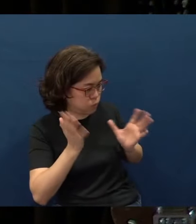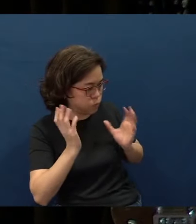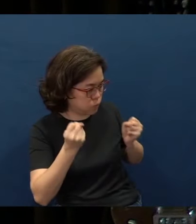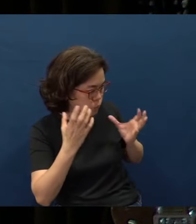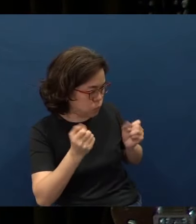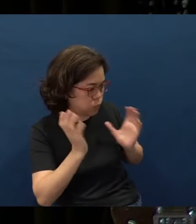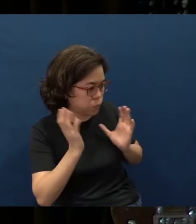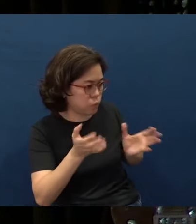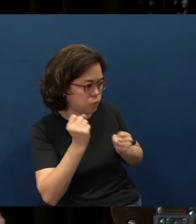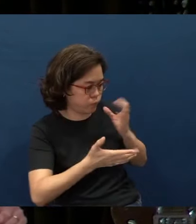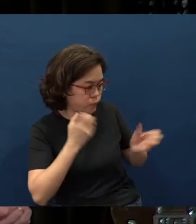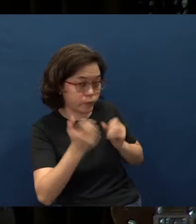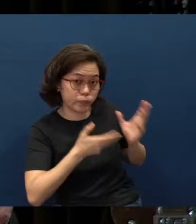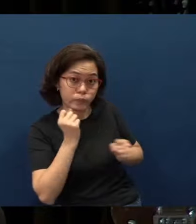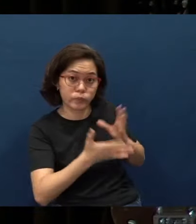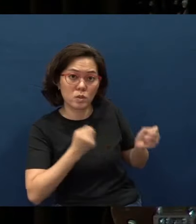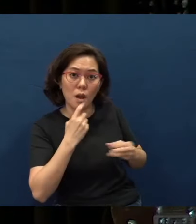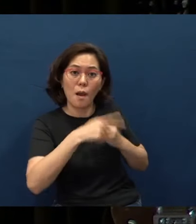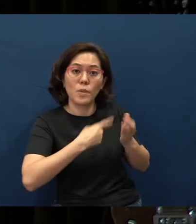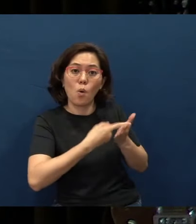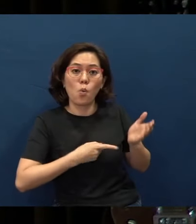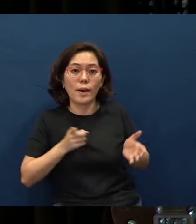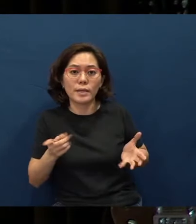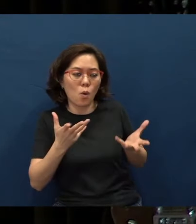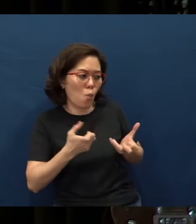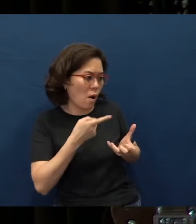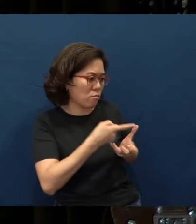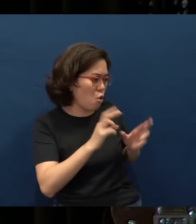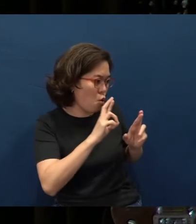in sign language on what he hoped them to be as they grew up,